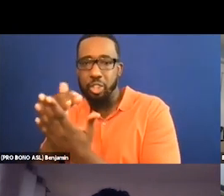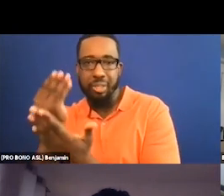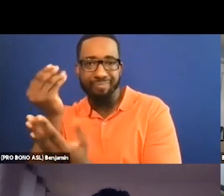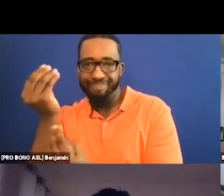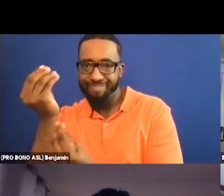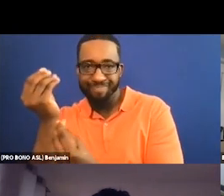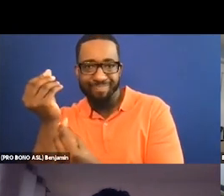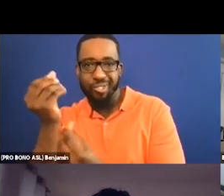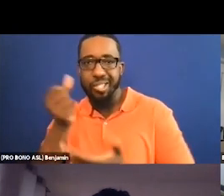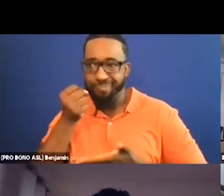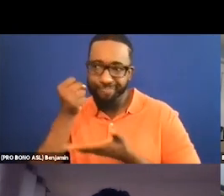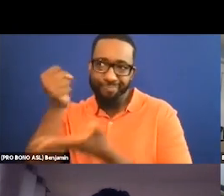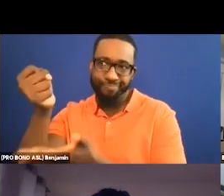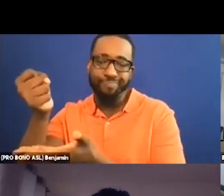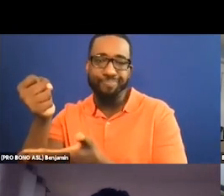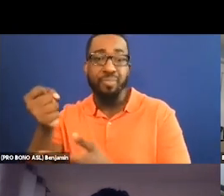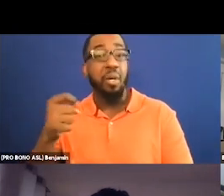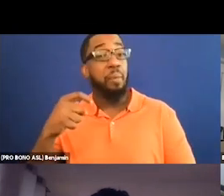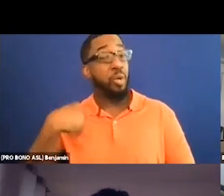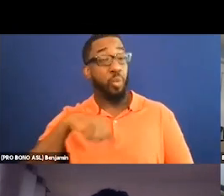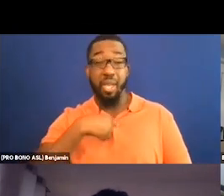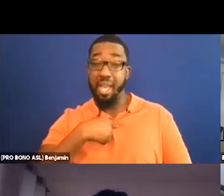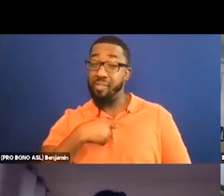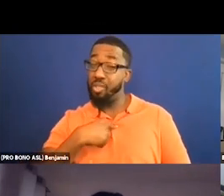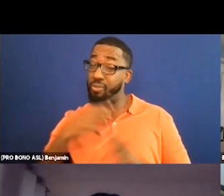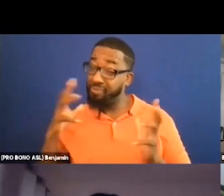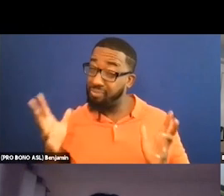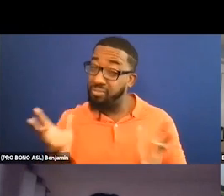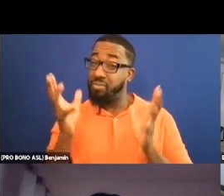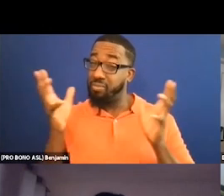frustrating to have film makers say to us, well, the film is done so we don't have that.